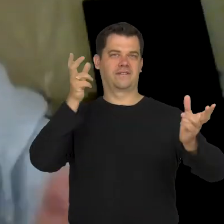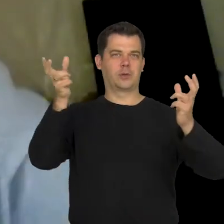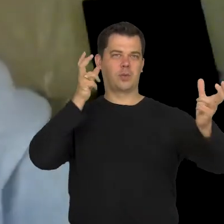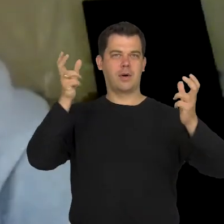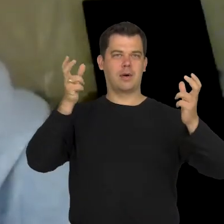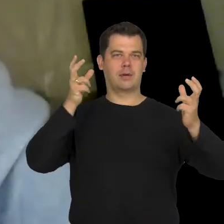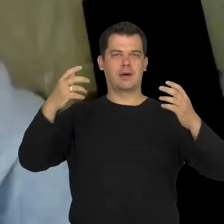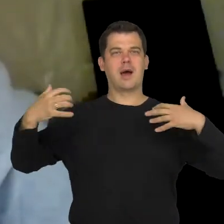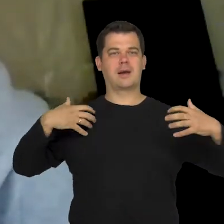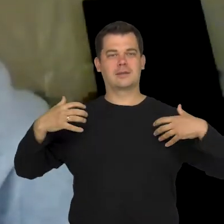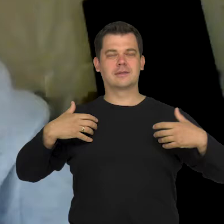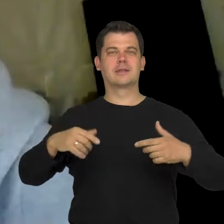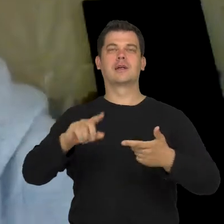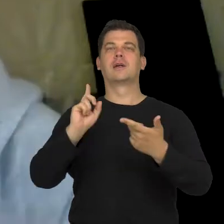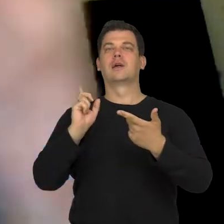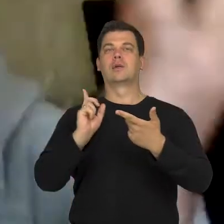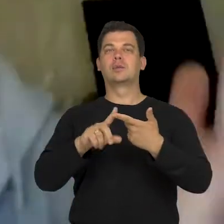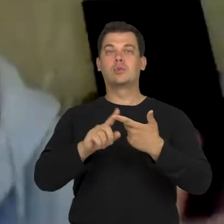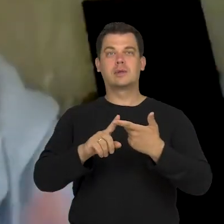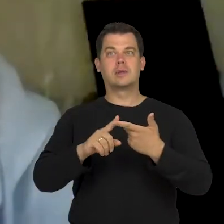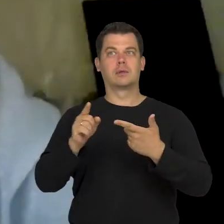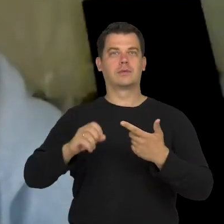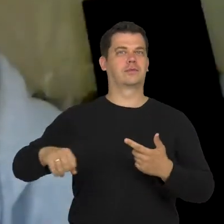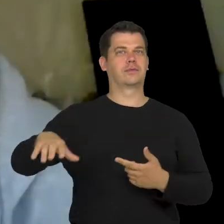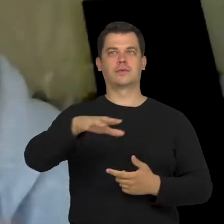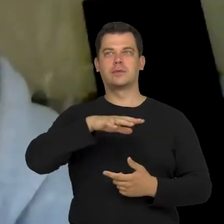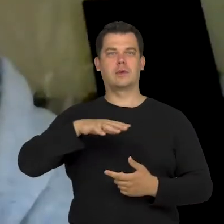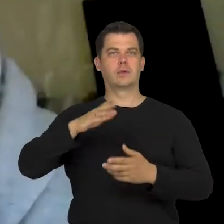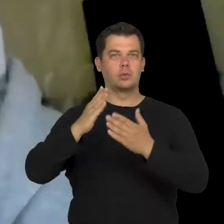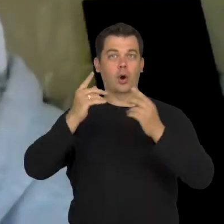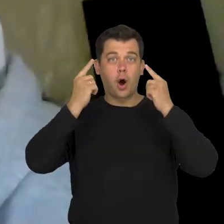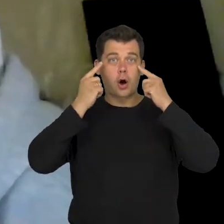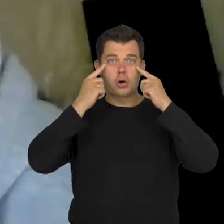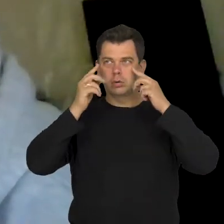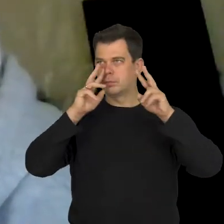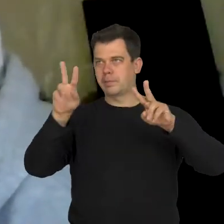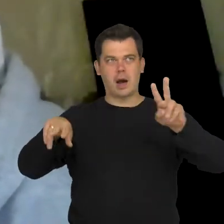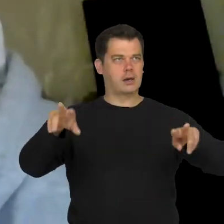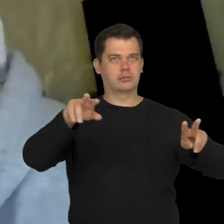and on the other hand, everything is visible so to say.